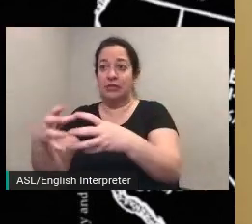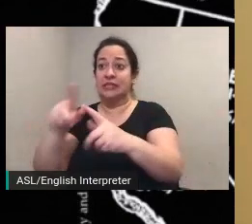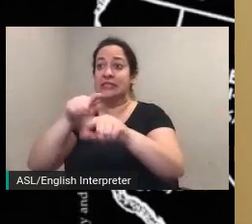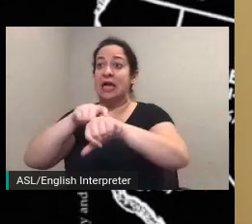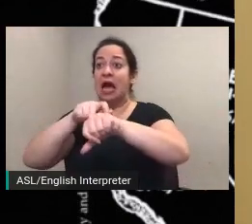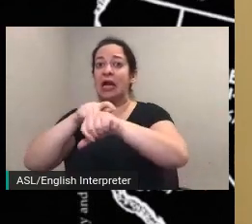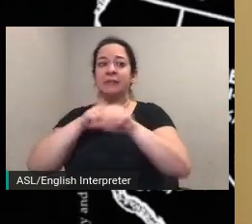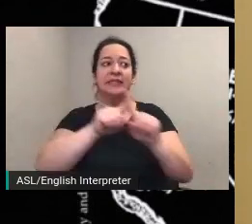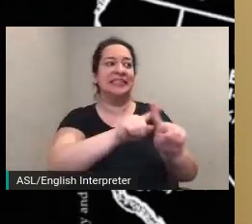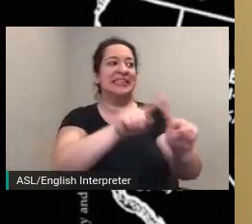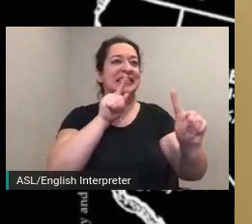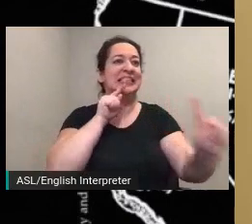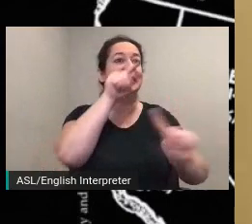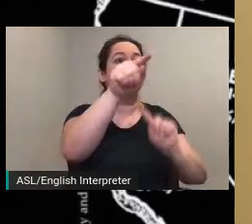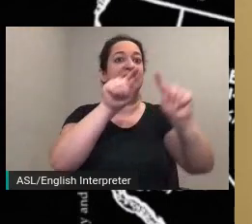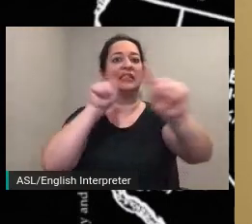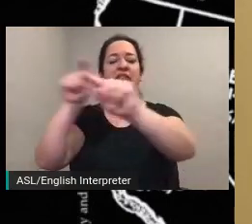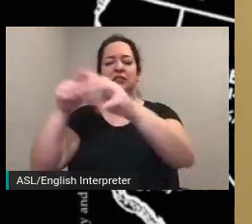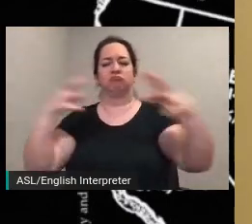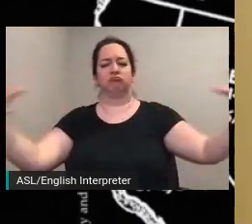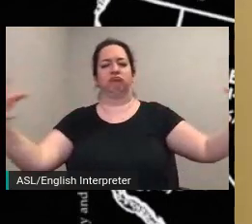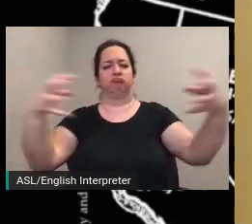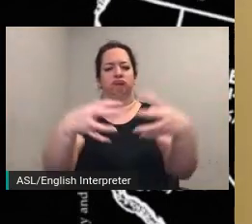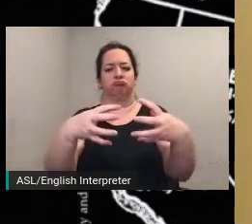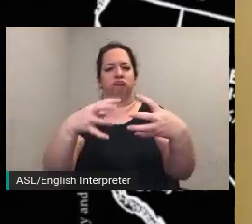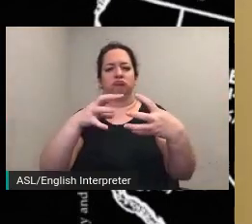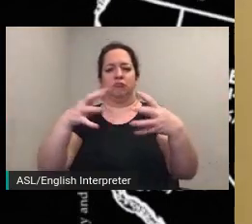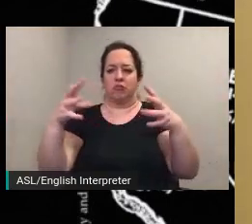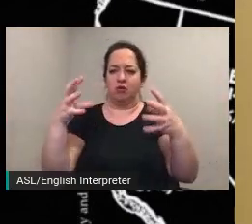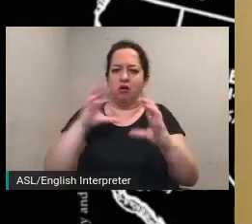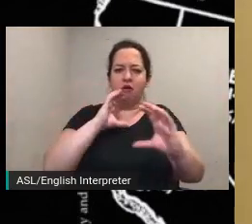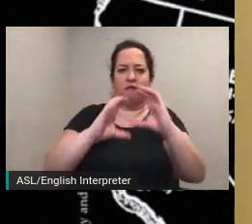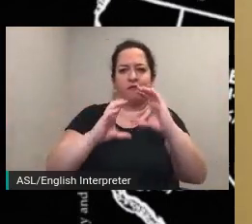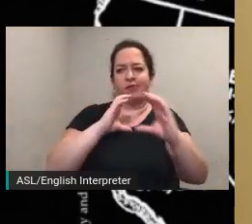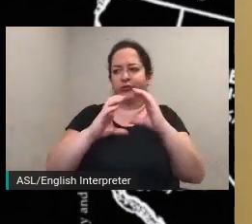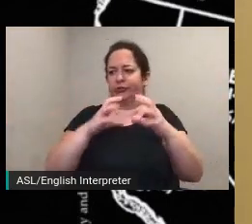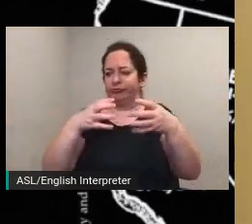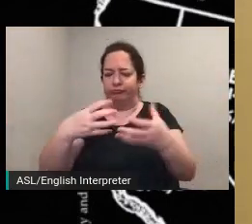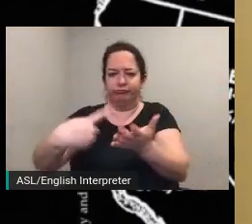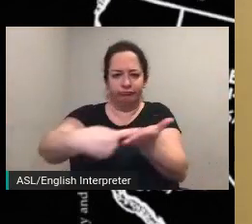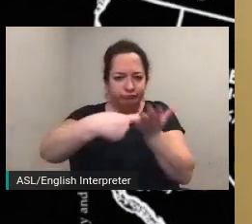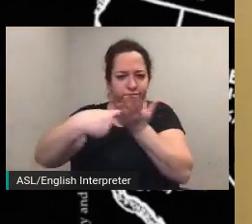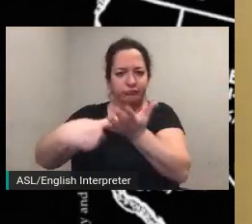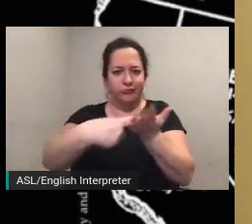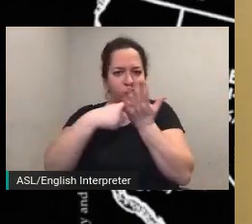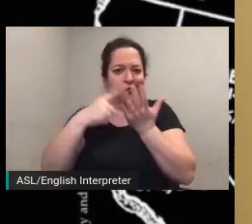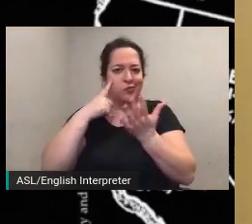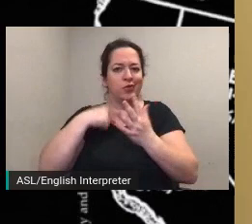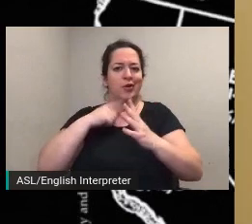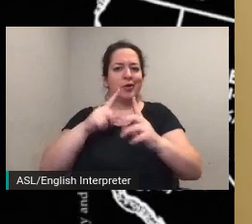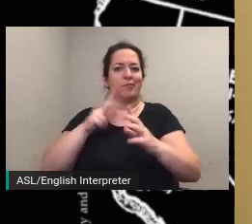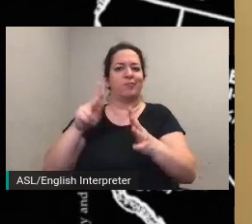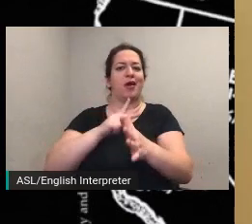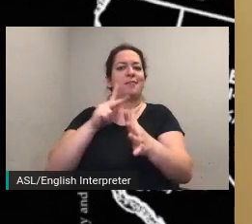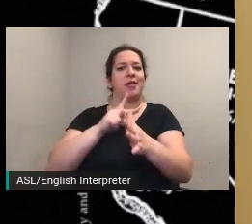with the primary intent of creating momentum to gain support for the passage of the 19th amendment